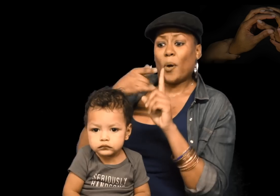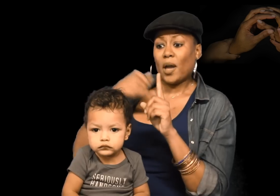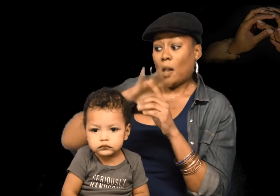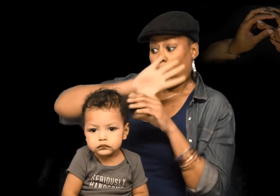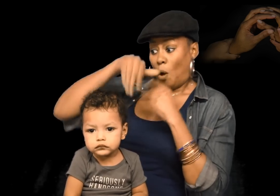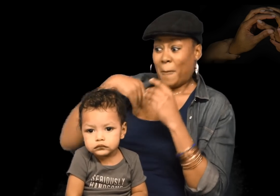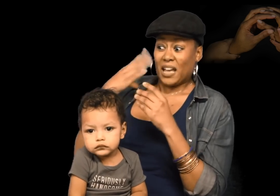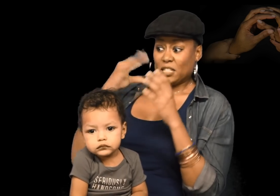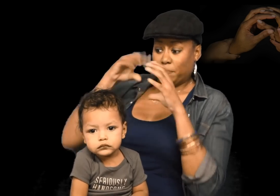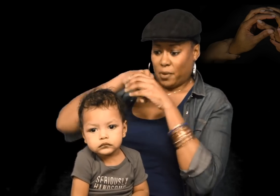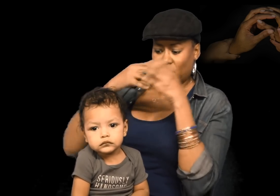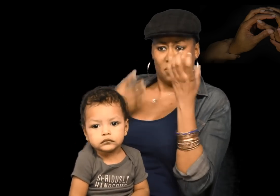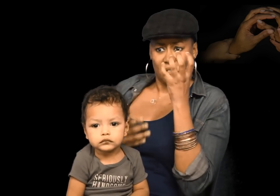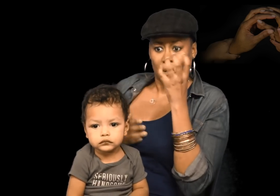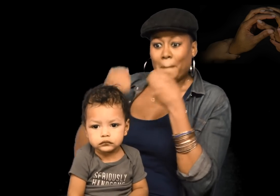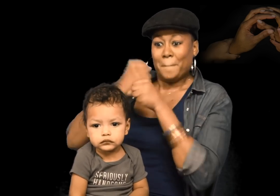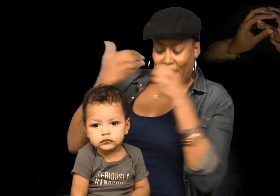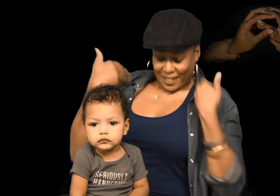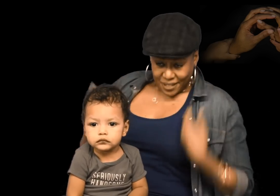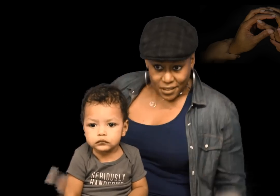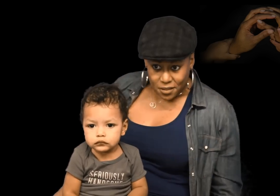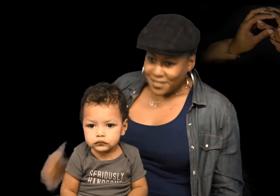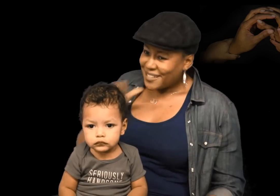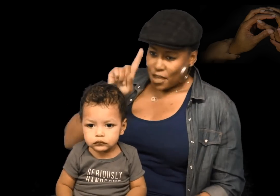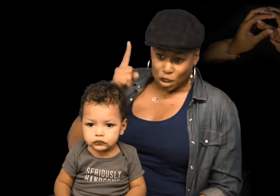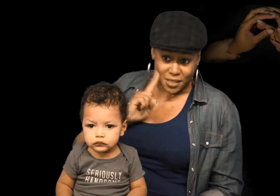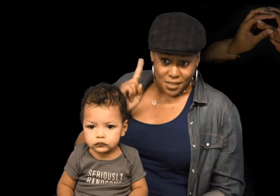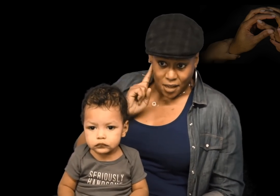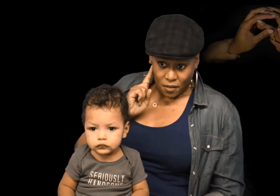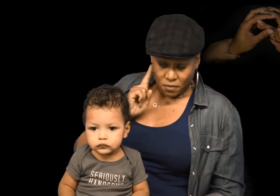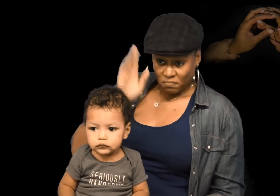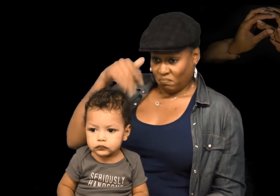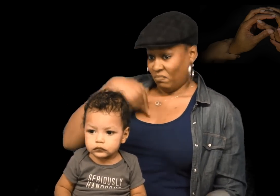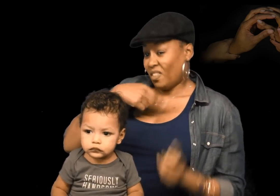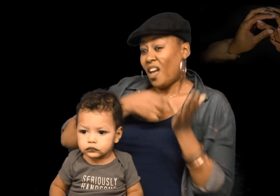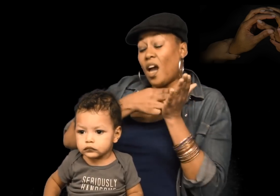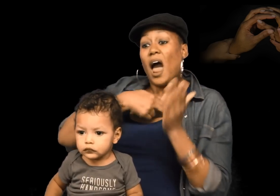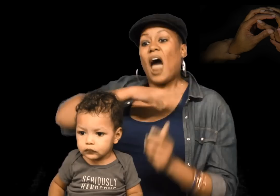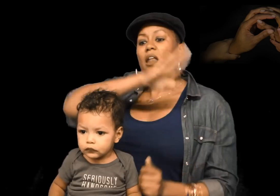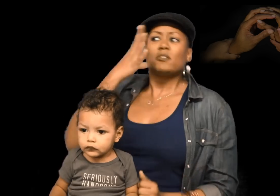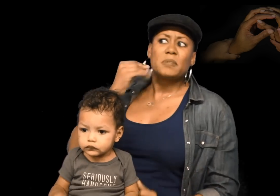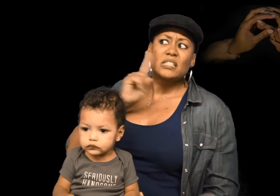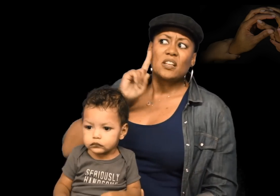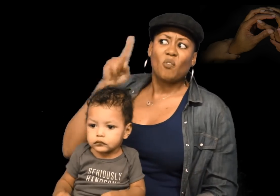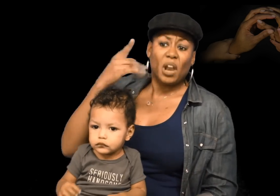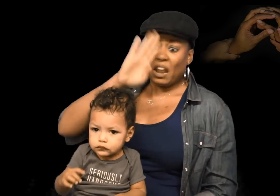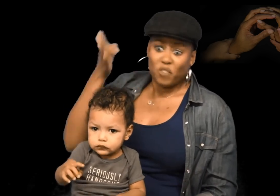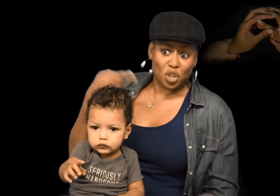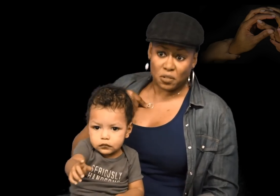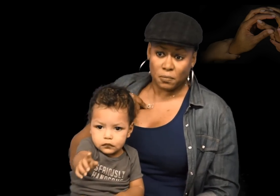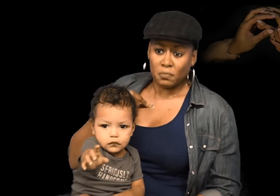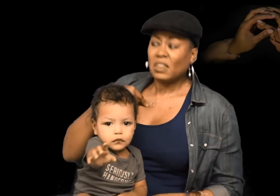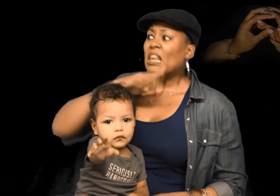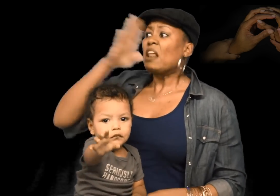Anyway, my point is that all of my experiences as a whole makes me who I am, not just “Deaf.” You know, honestly, I have never experienced the world as a Deaf-only person.